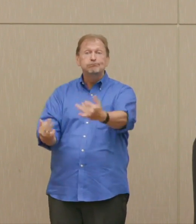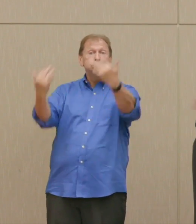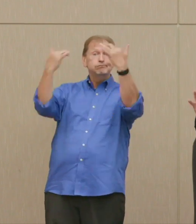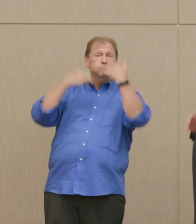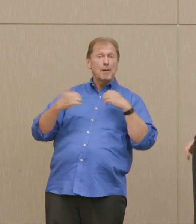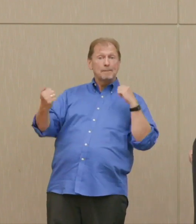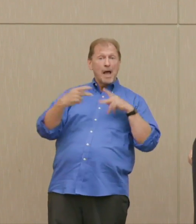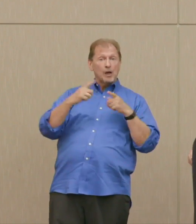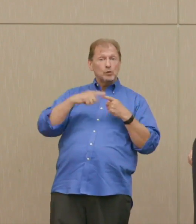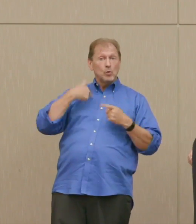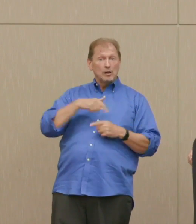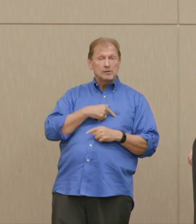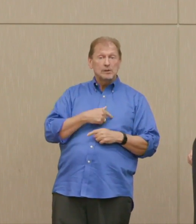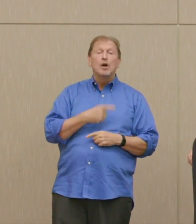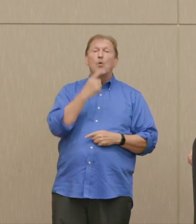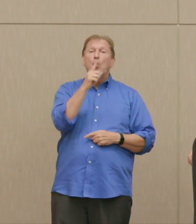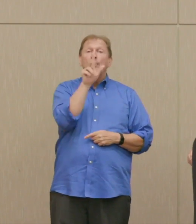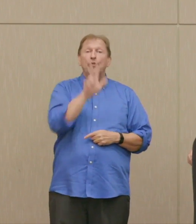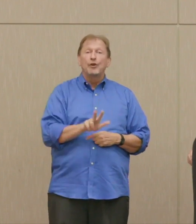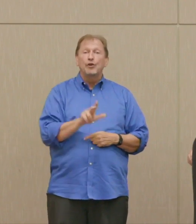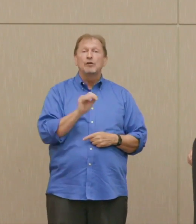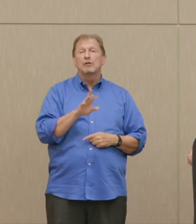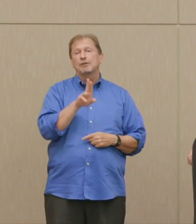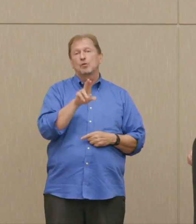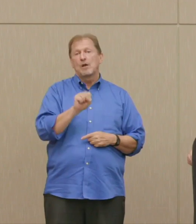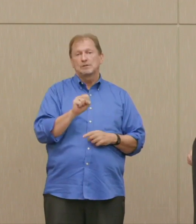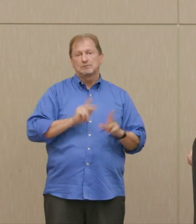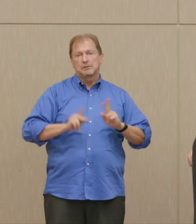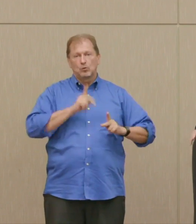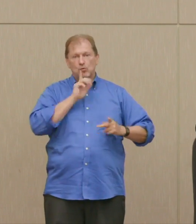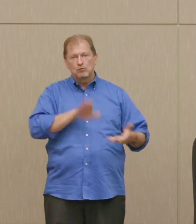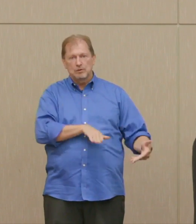A third of the US population, then three billion.